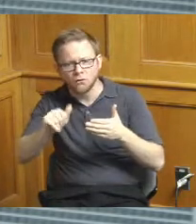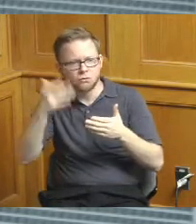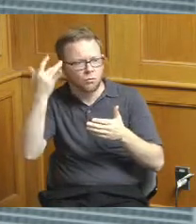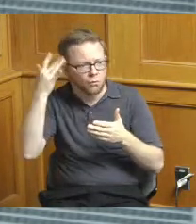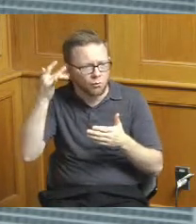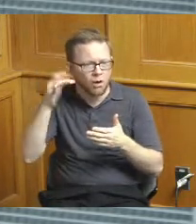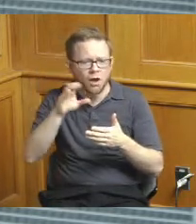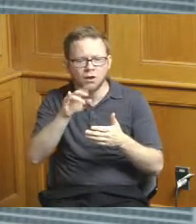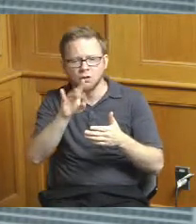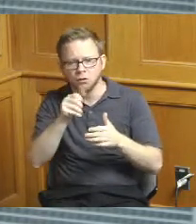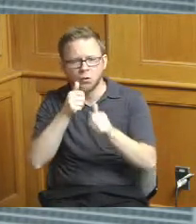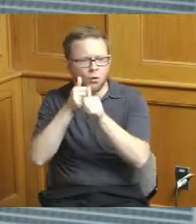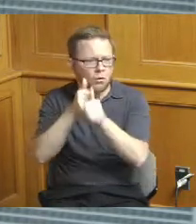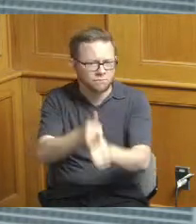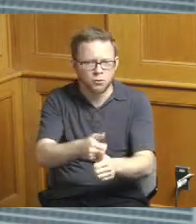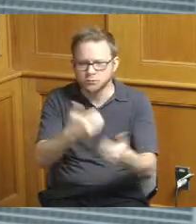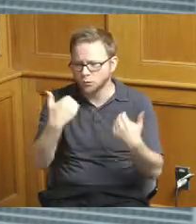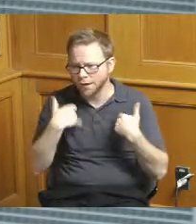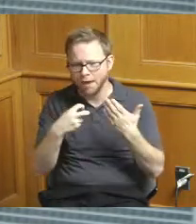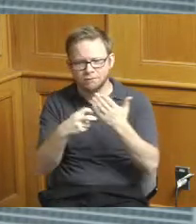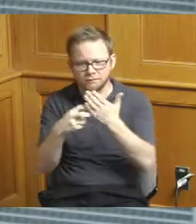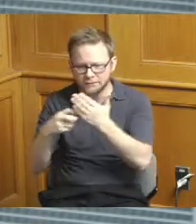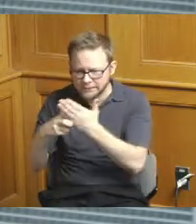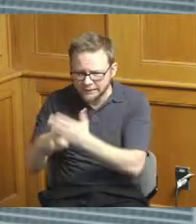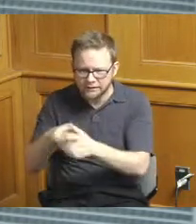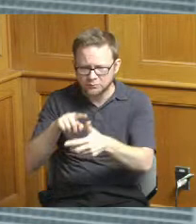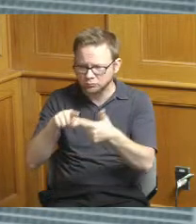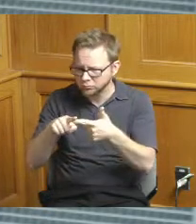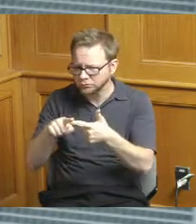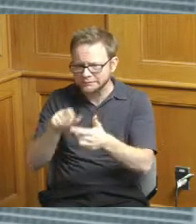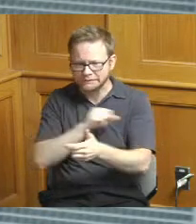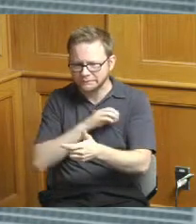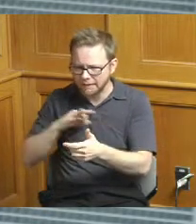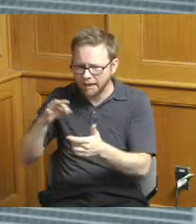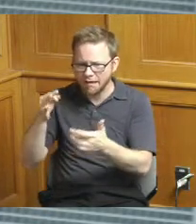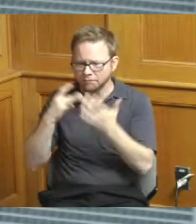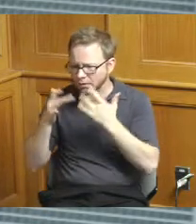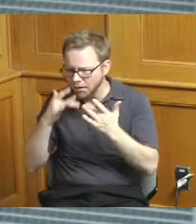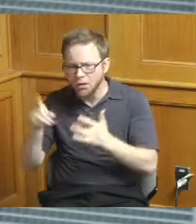we have x amount of staff we we said that's preferred and your application is going to score